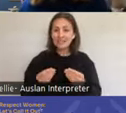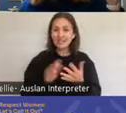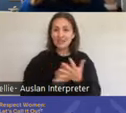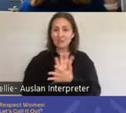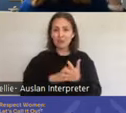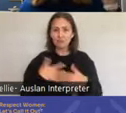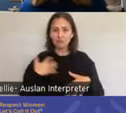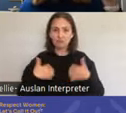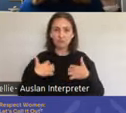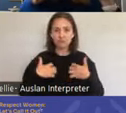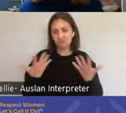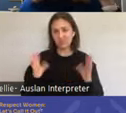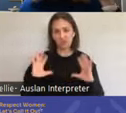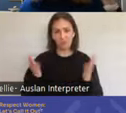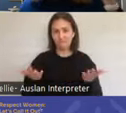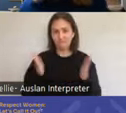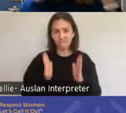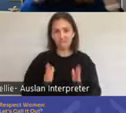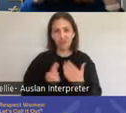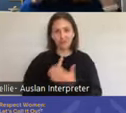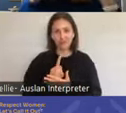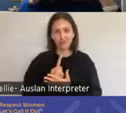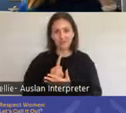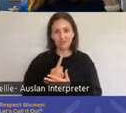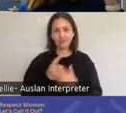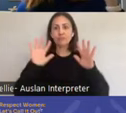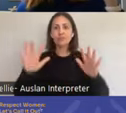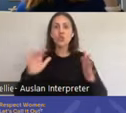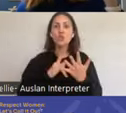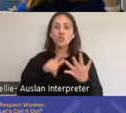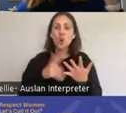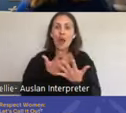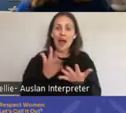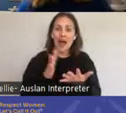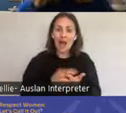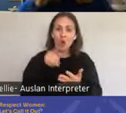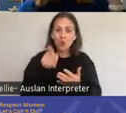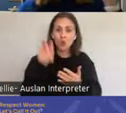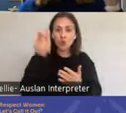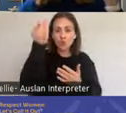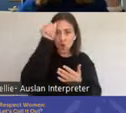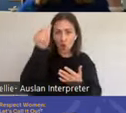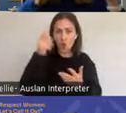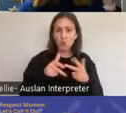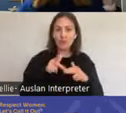So the only way to know that you're really into this from a partner effective is